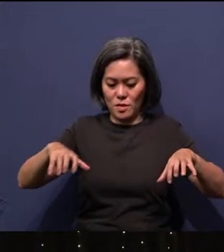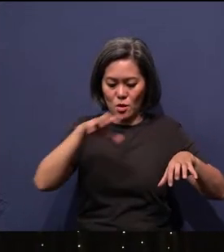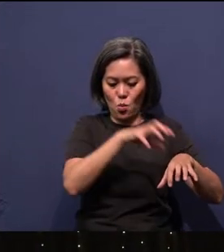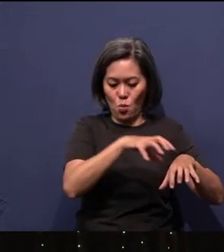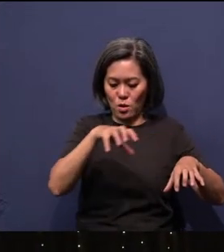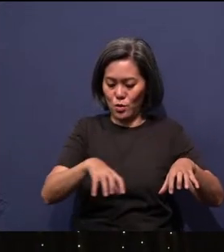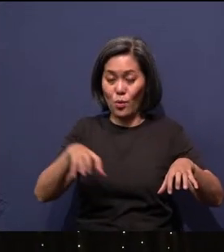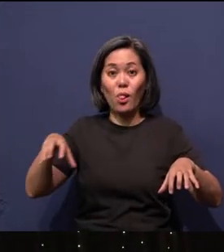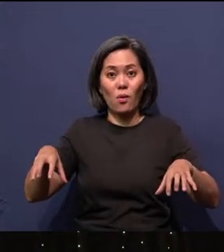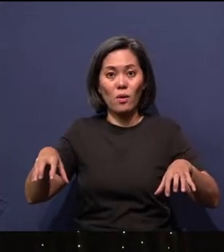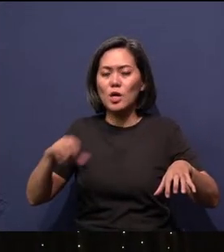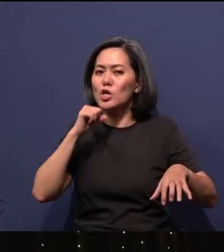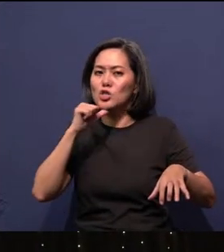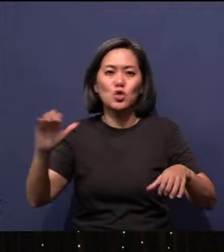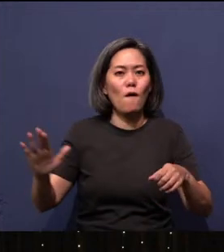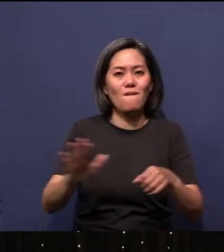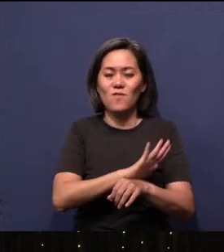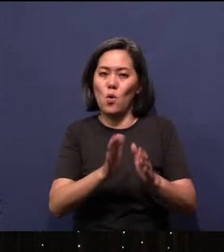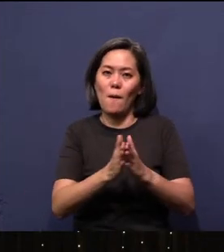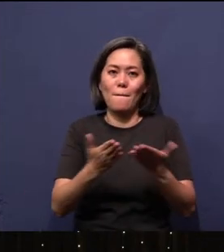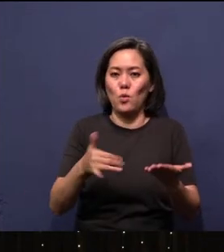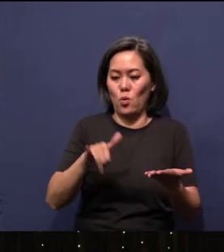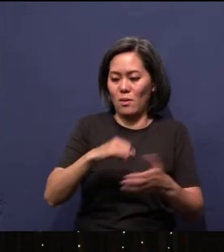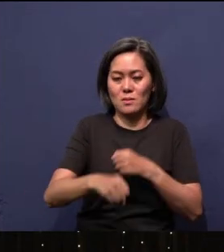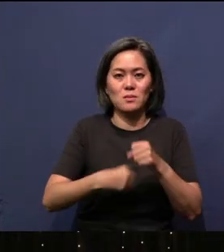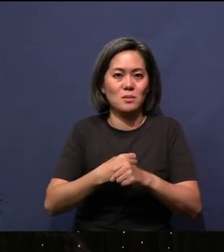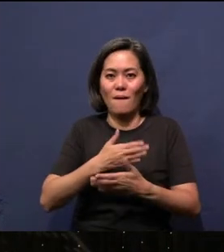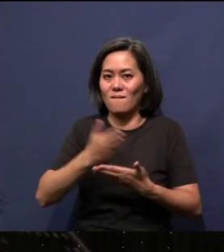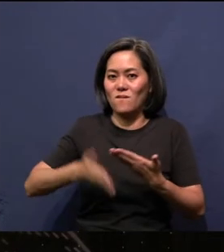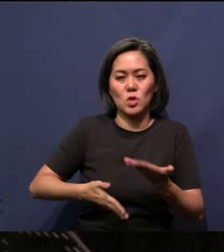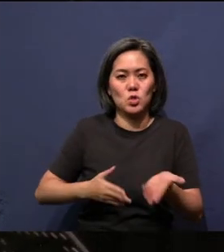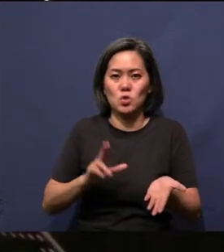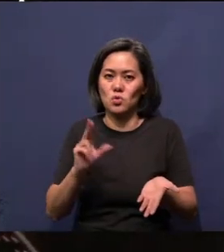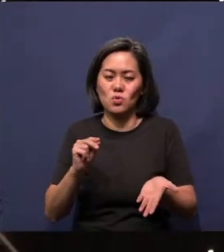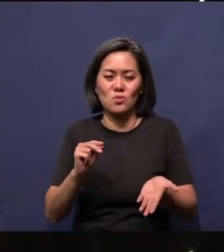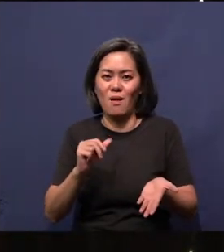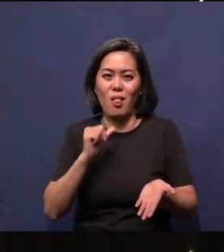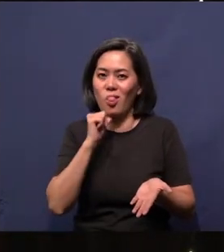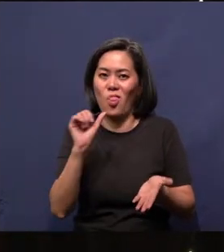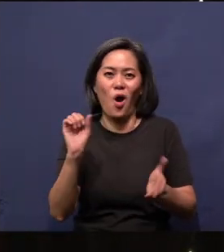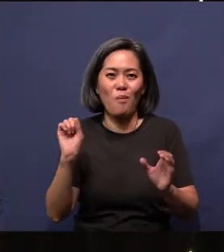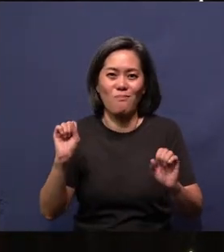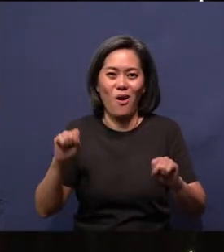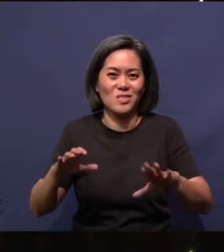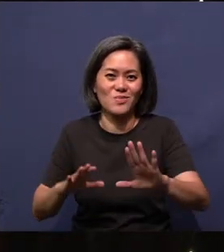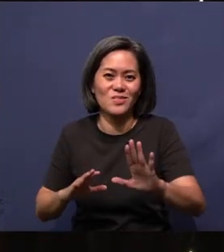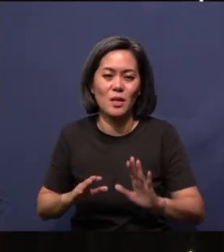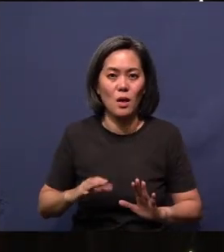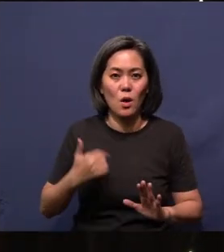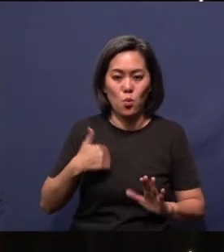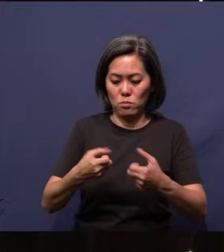not going to finish all the books in this whole year. That's almost not possible. We are actually going to stretch this through